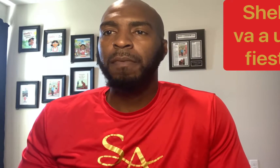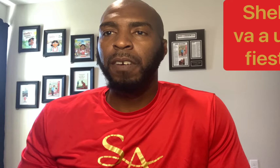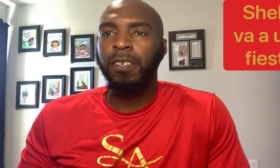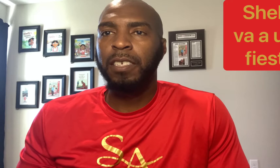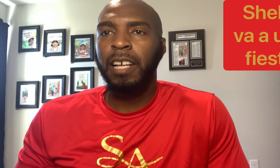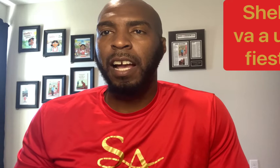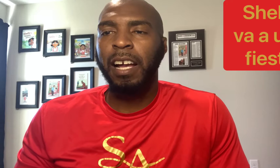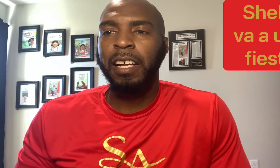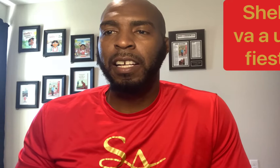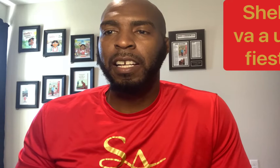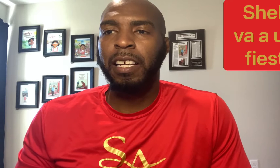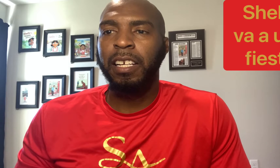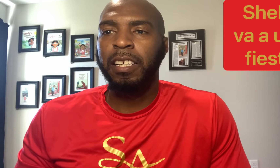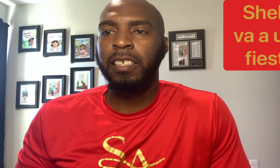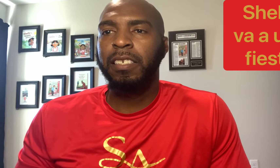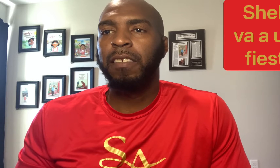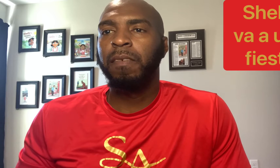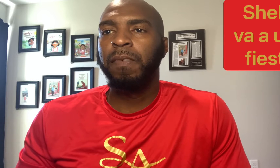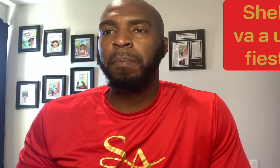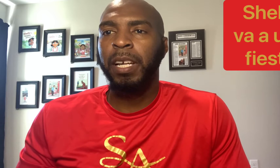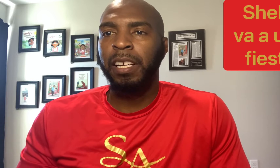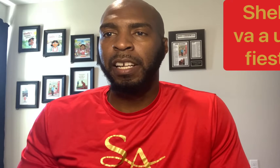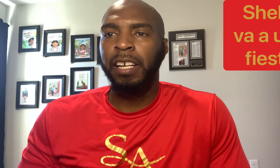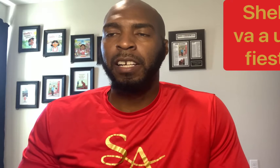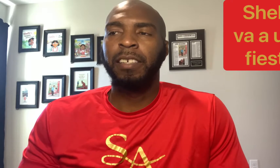First sign is familia.